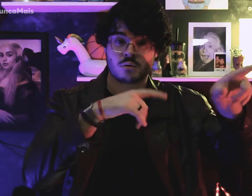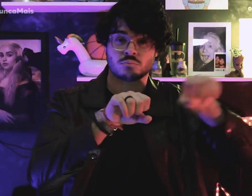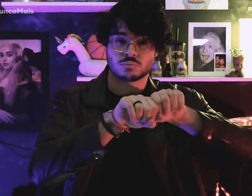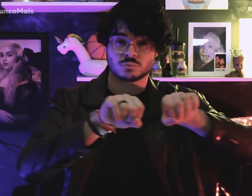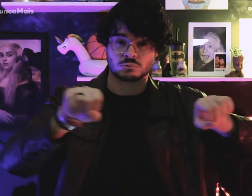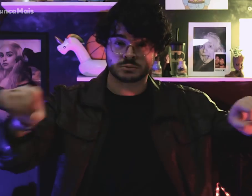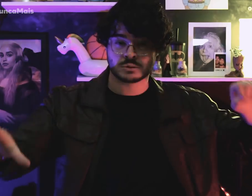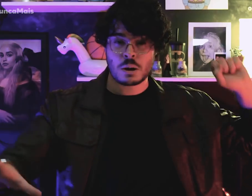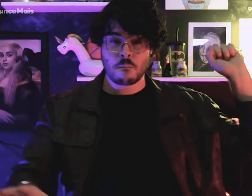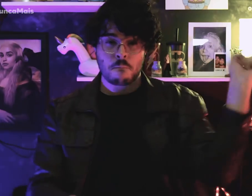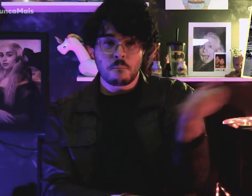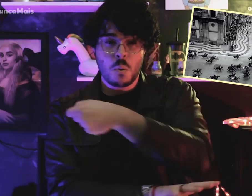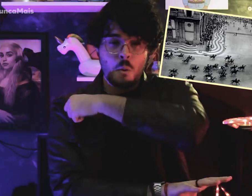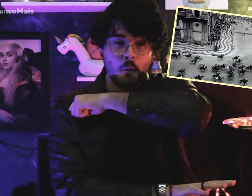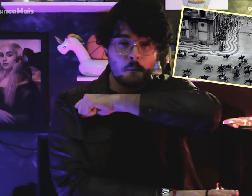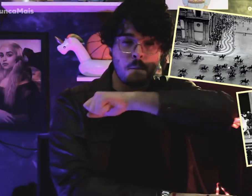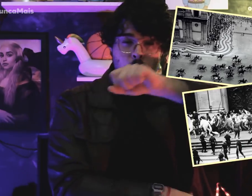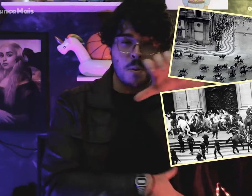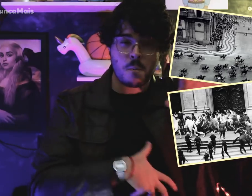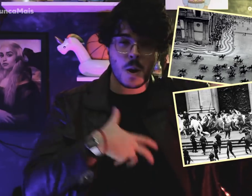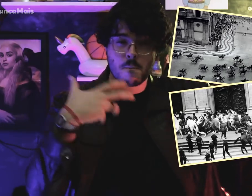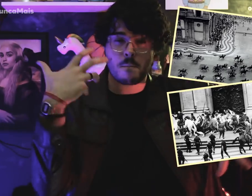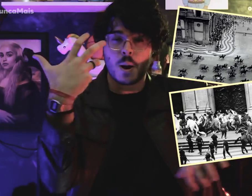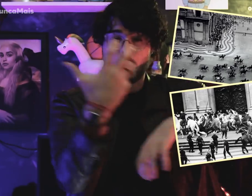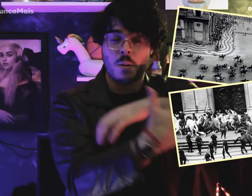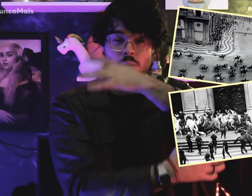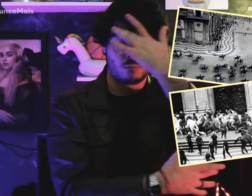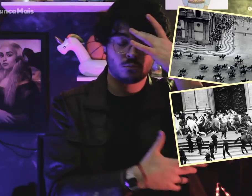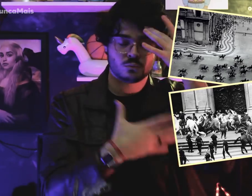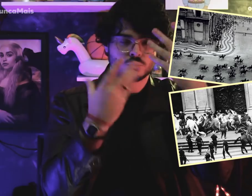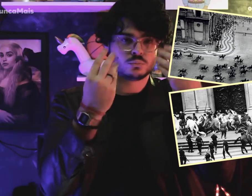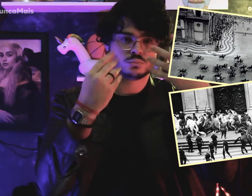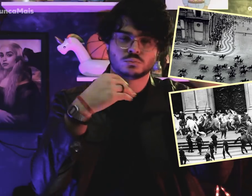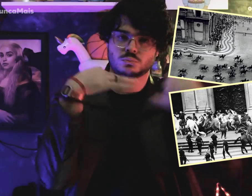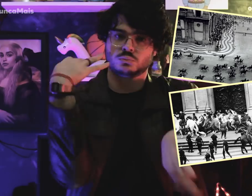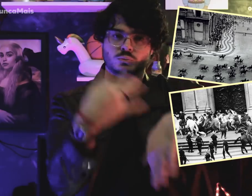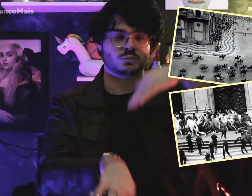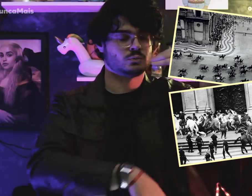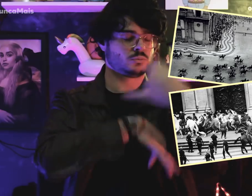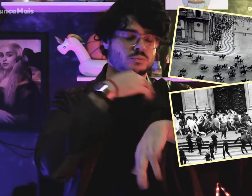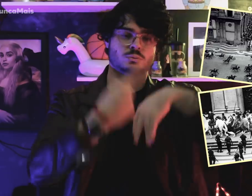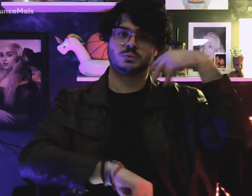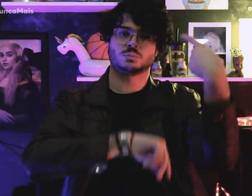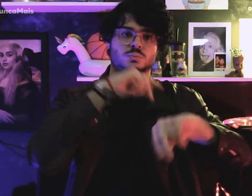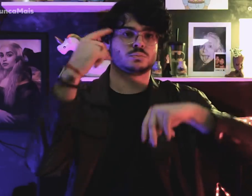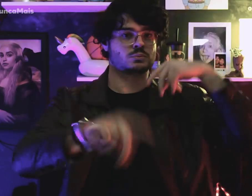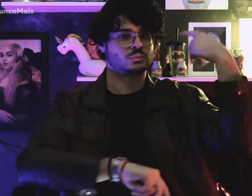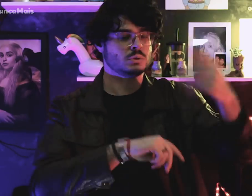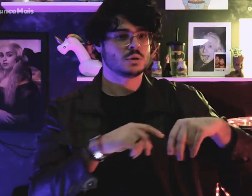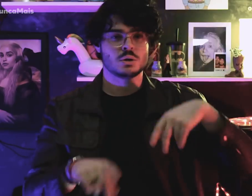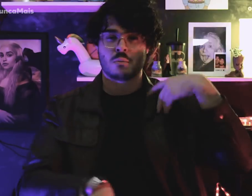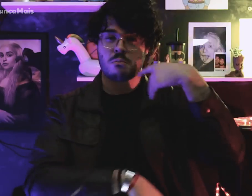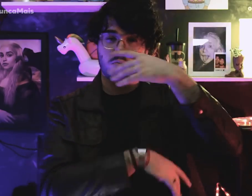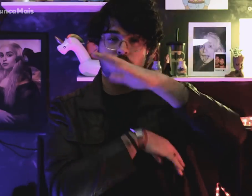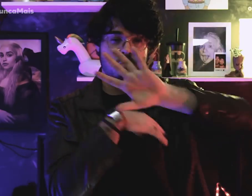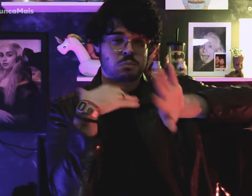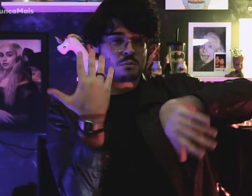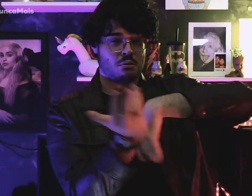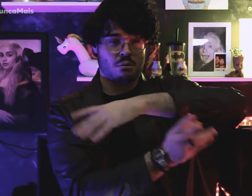Saber Coup, many people were injured.